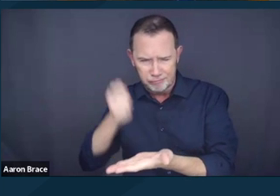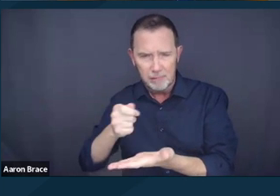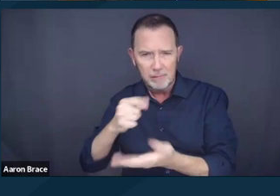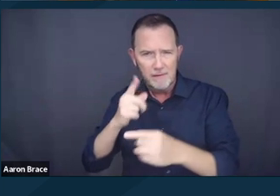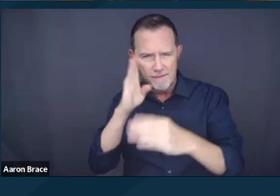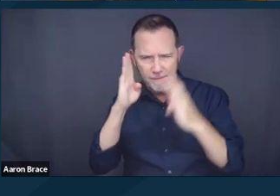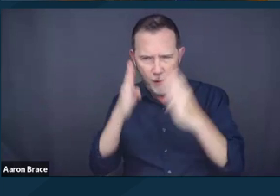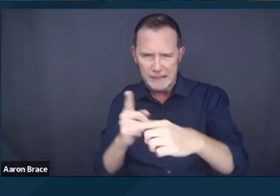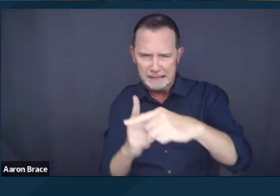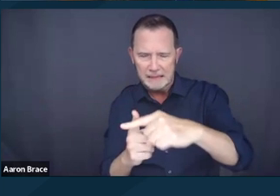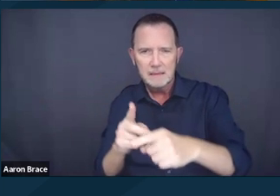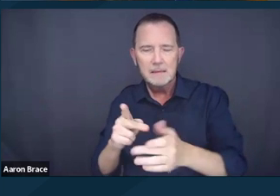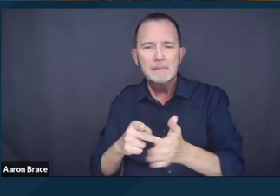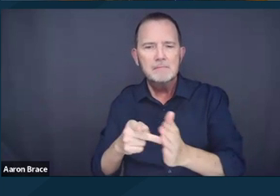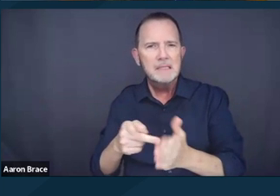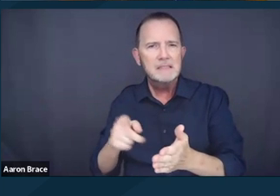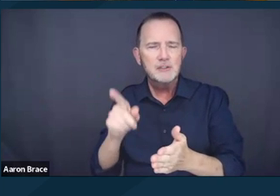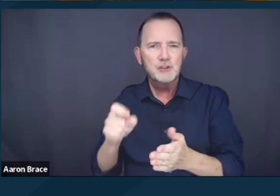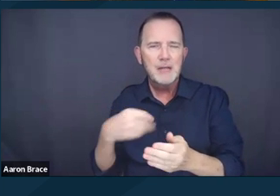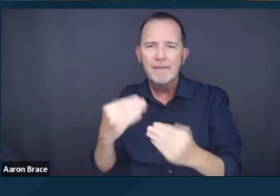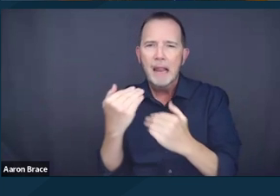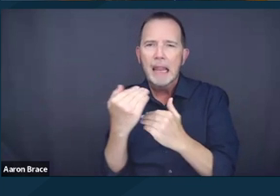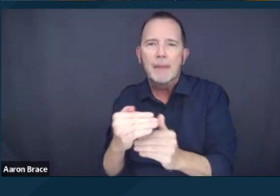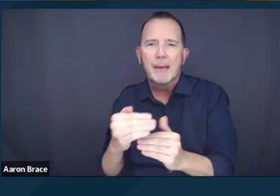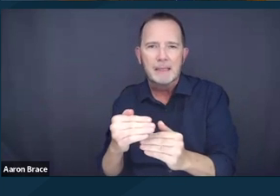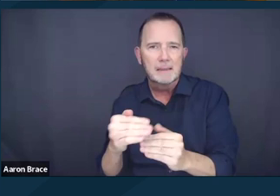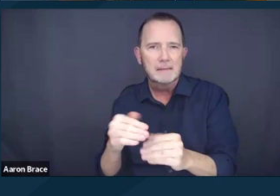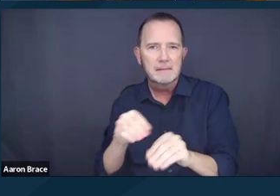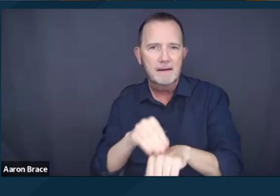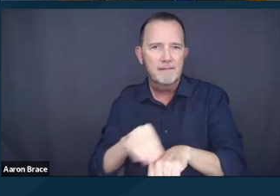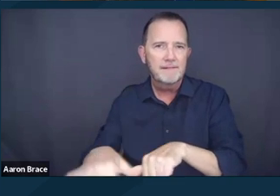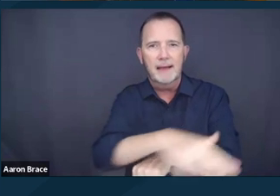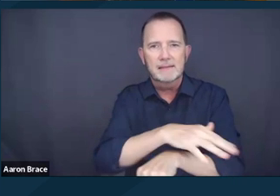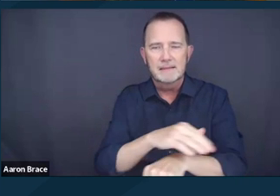But conversely, the decision has had and could still have farther sweeping consequences